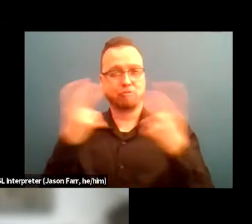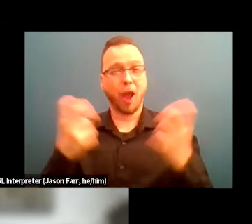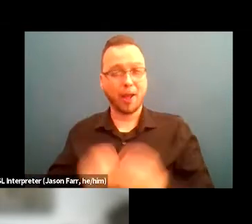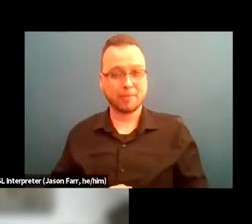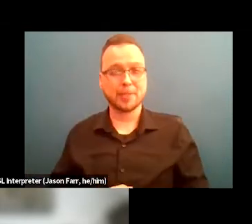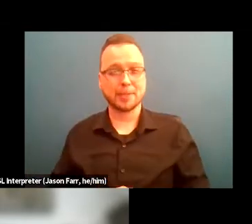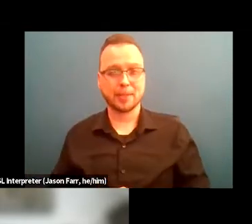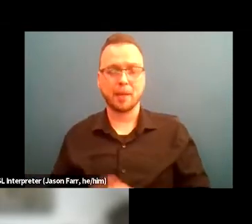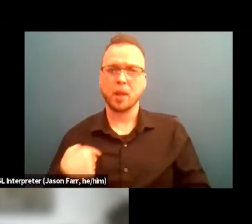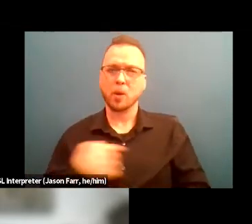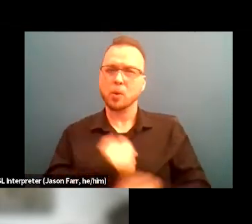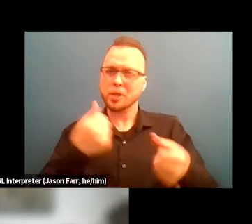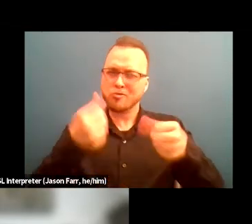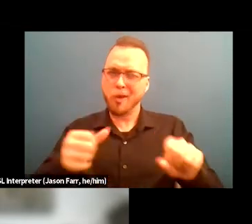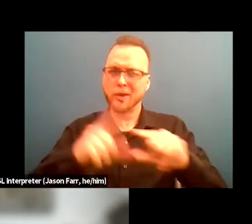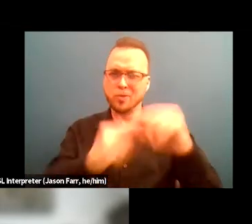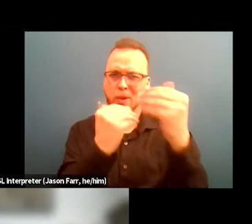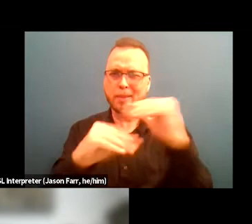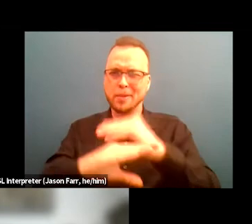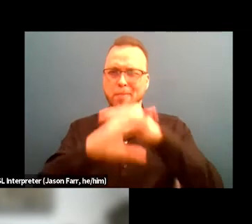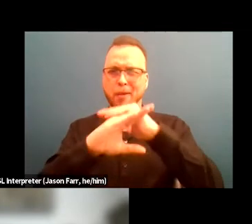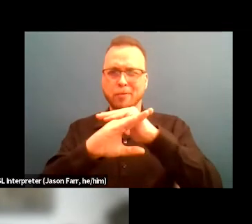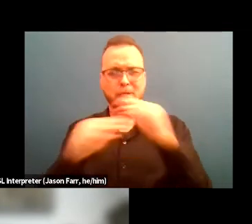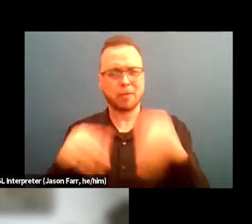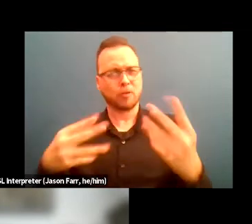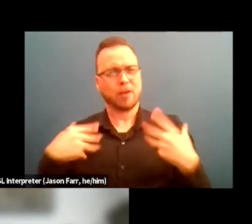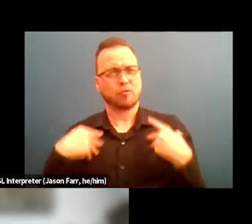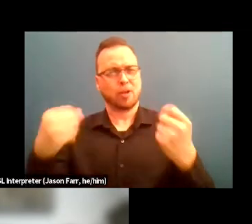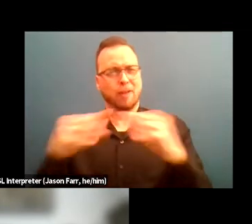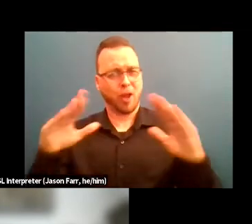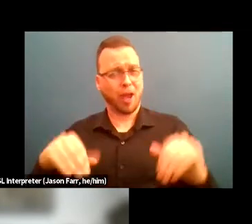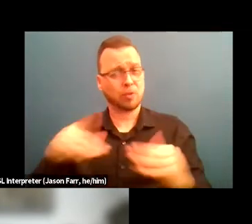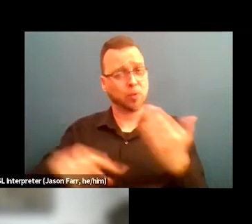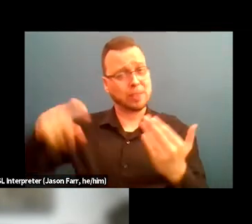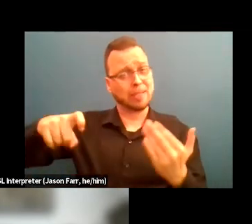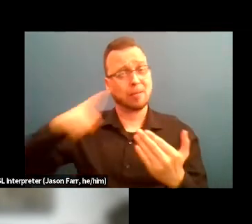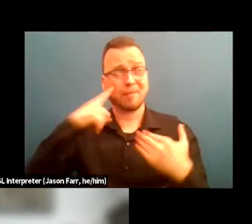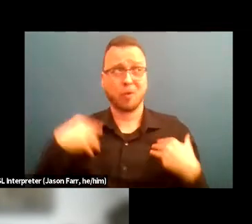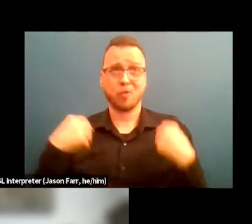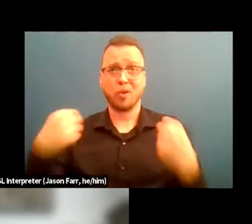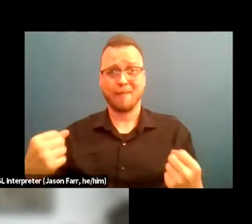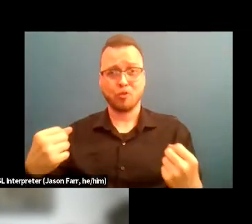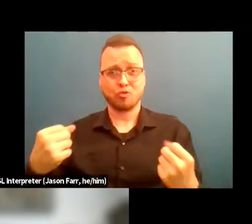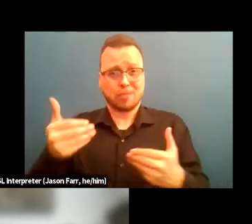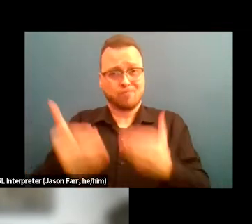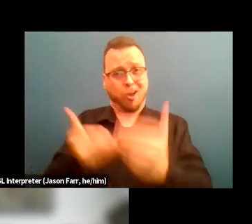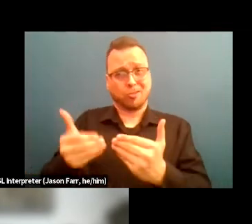We try to eliminate barriers and provide Recovery Housing needed for recovering African Americans.